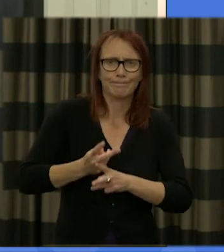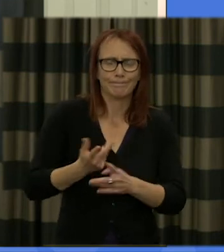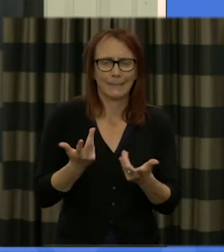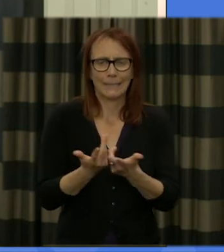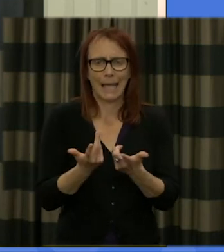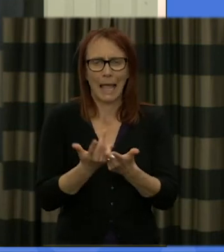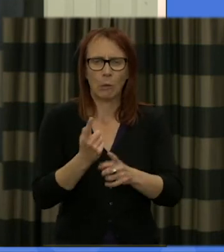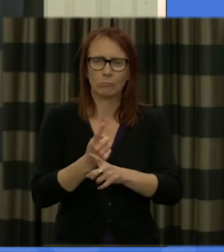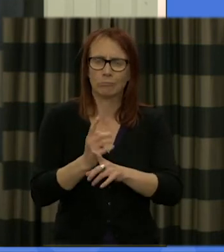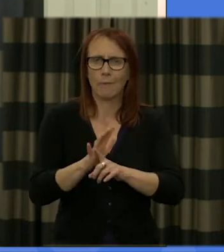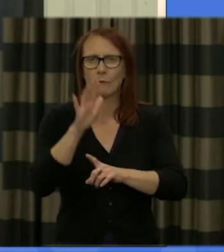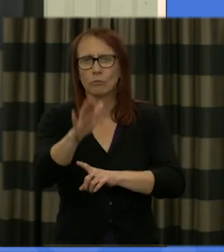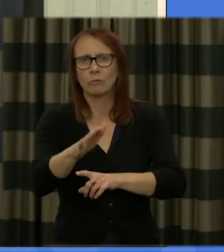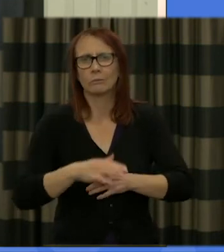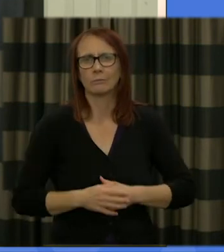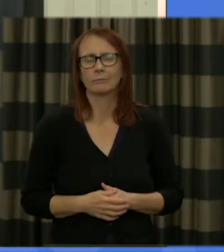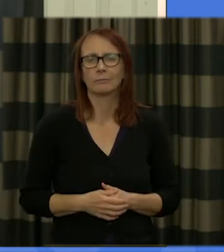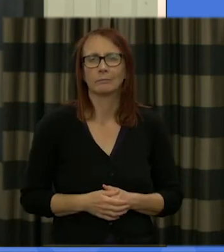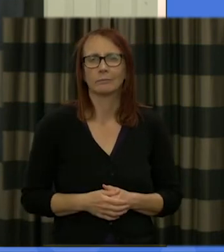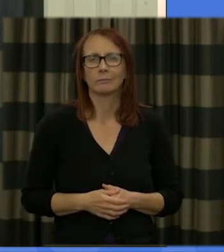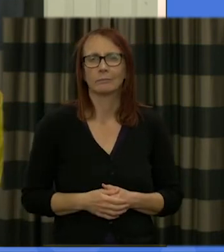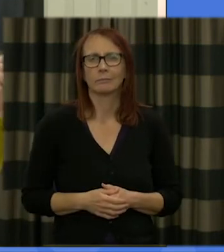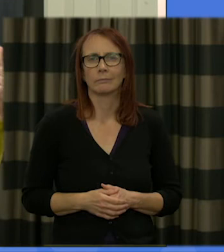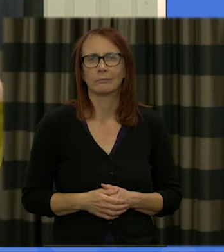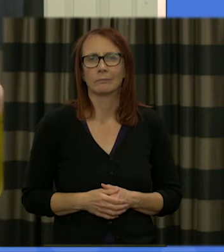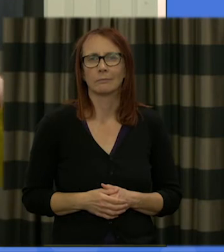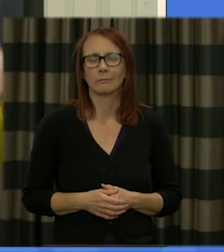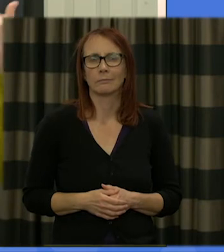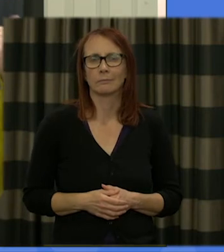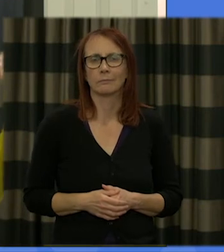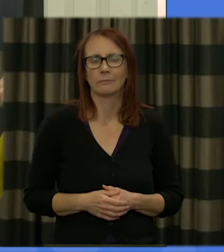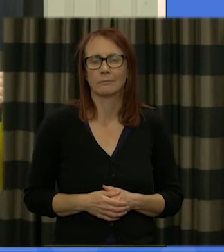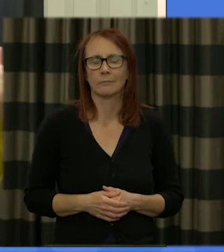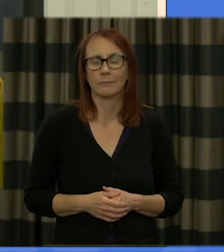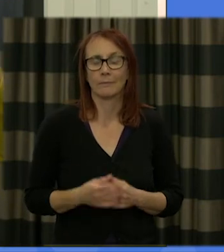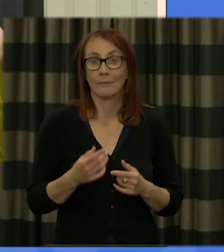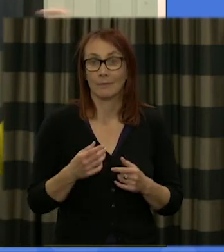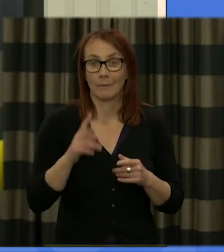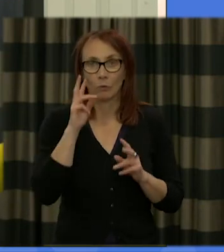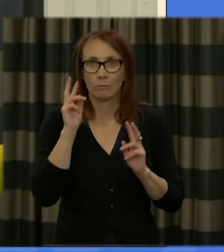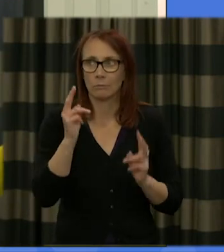world and I think it also if we can cast our mind back at the two weekends ago